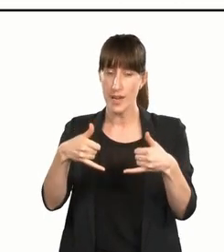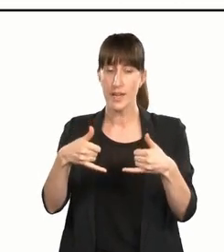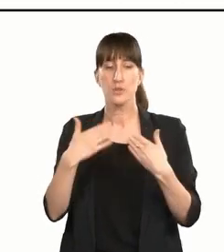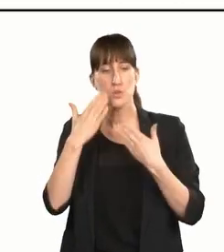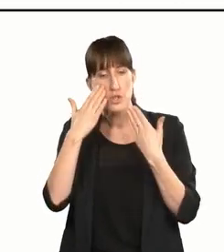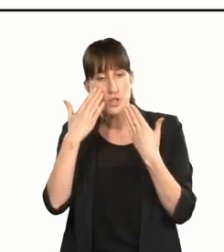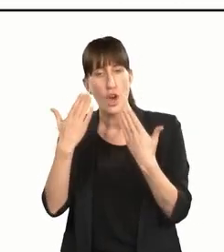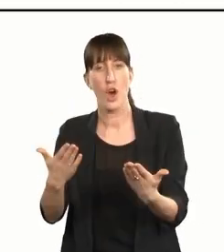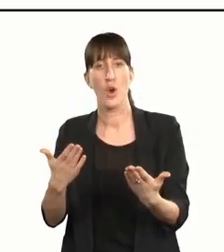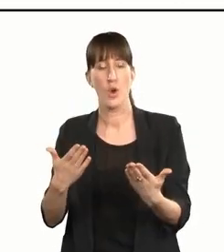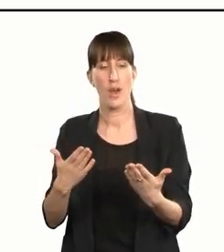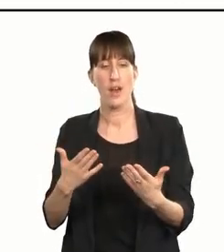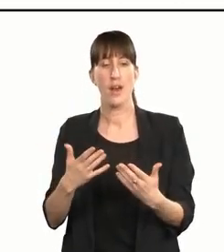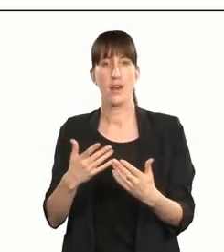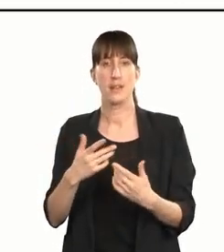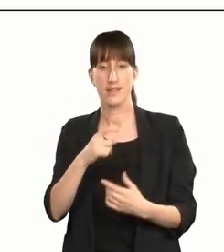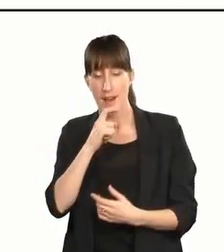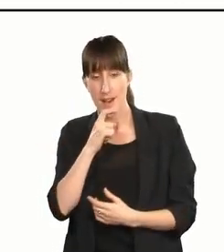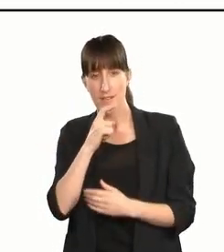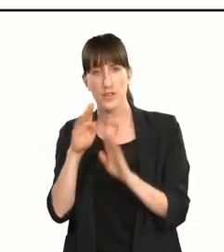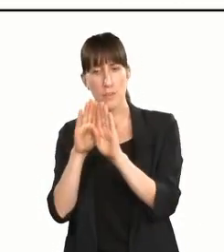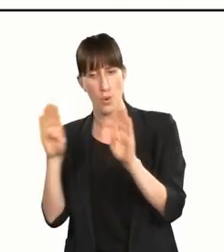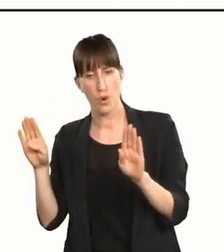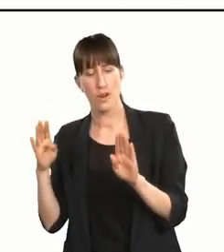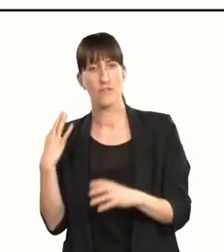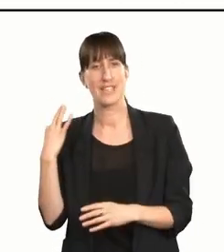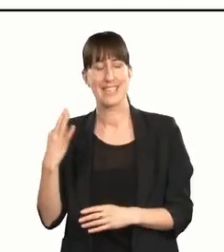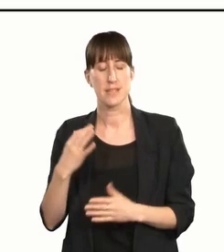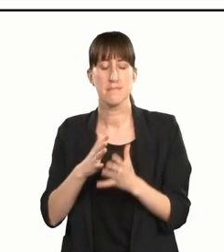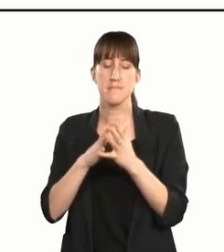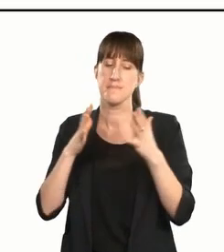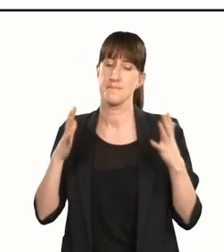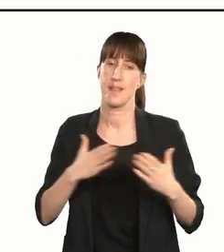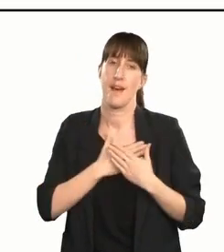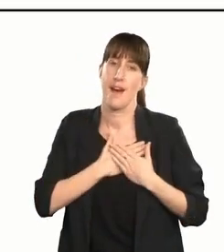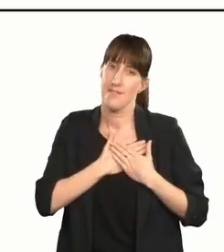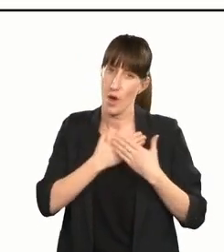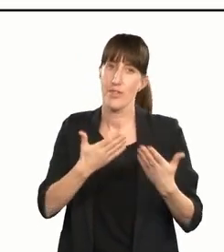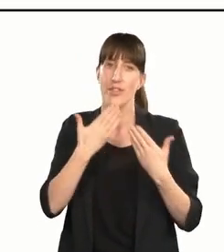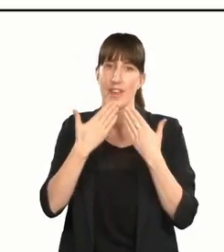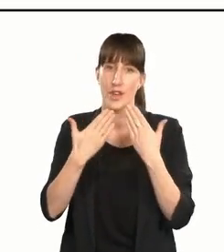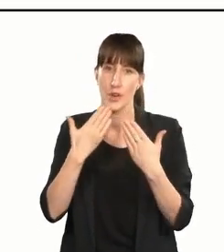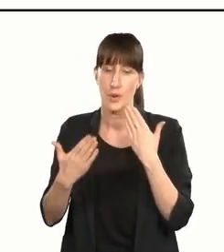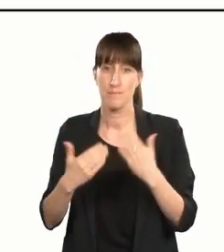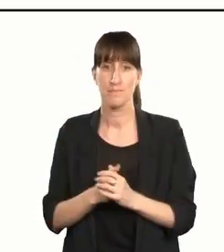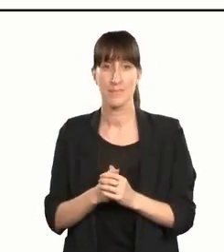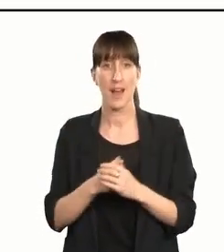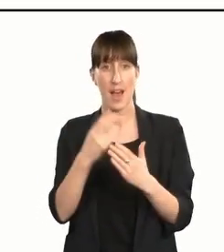volunteers and the board to confer our most heartfelt thank you — the Arts Access Accolade.